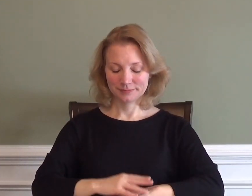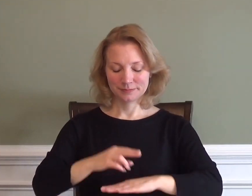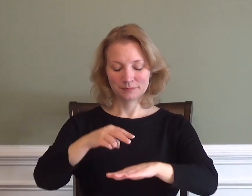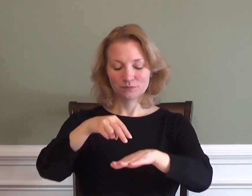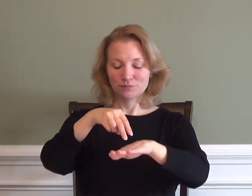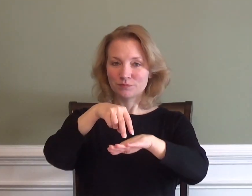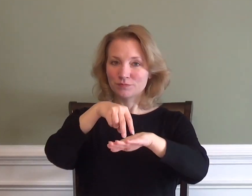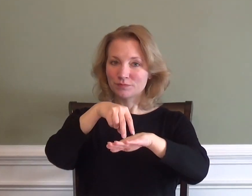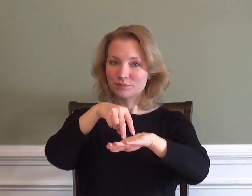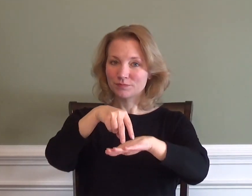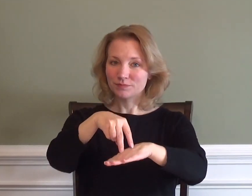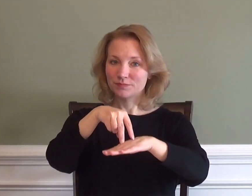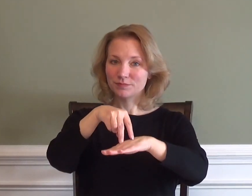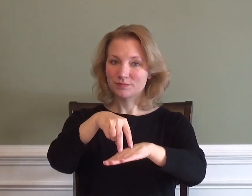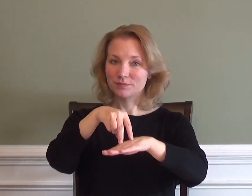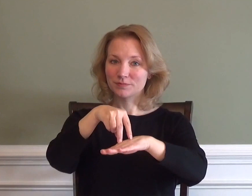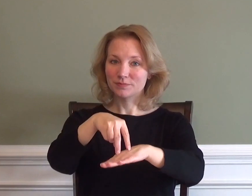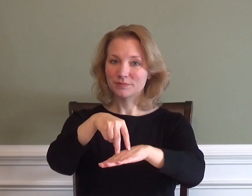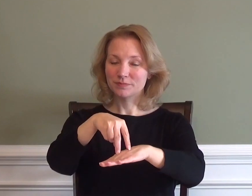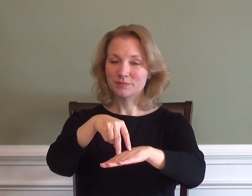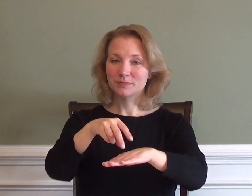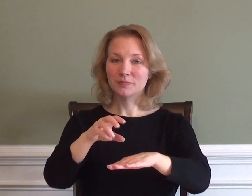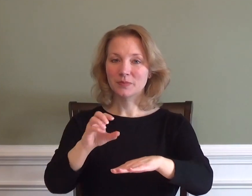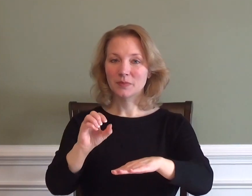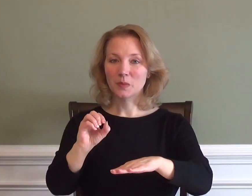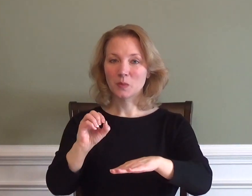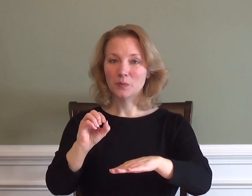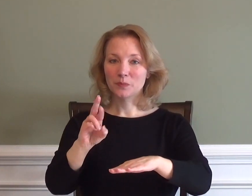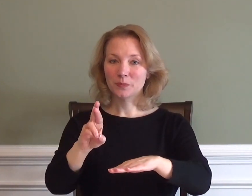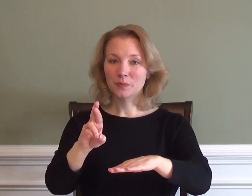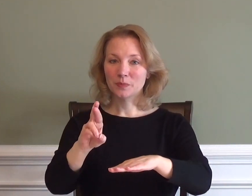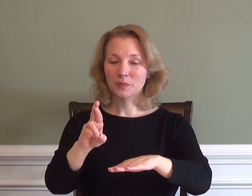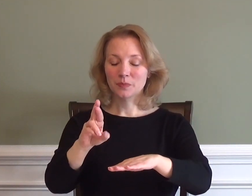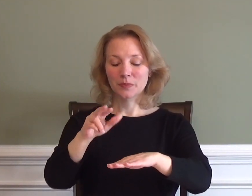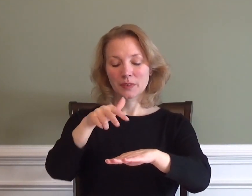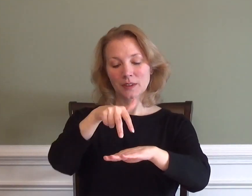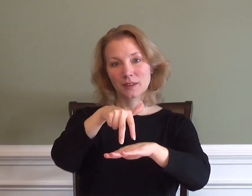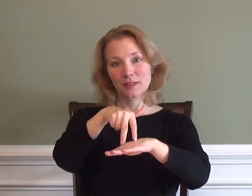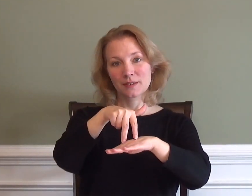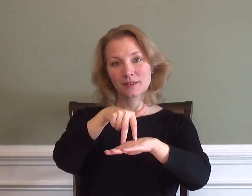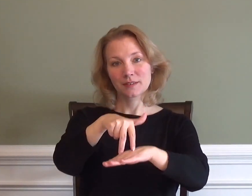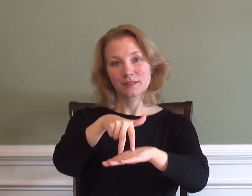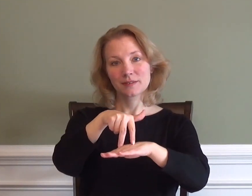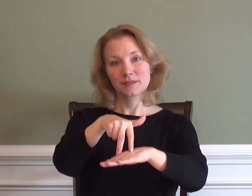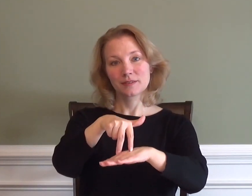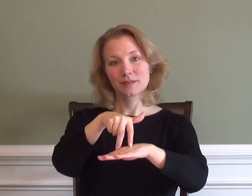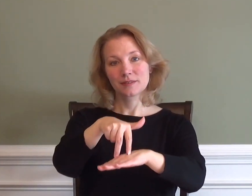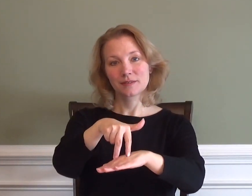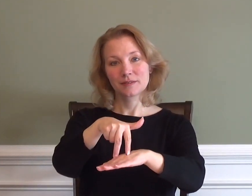SURF